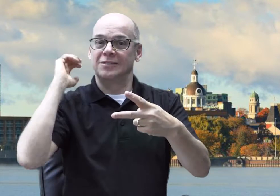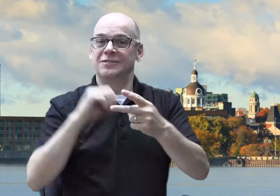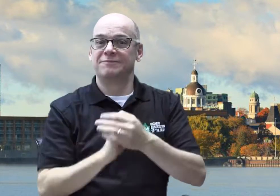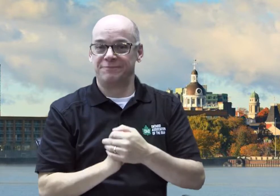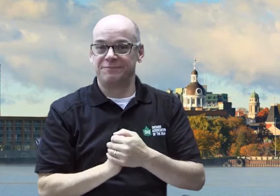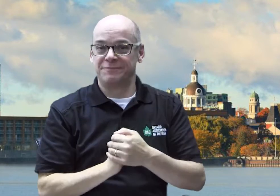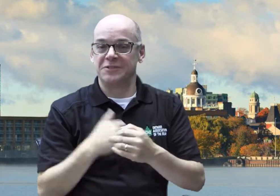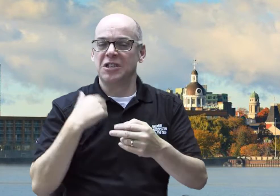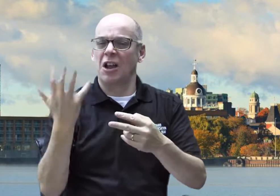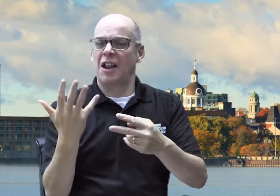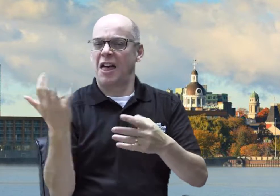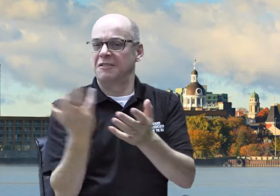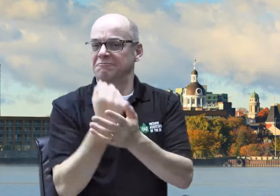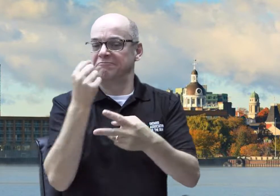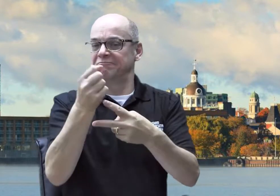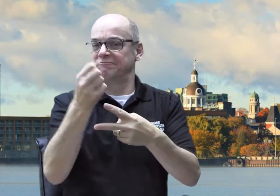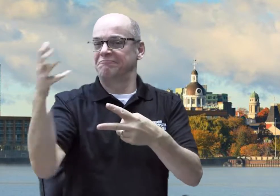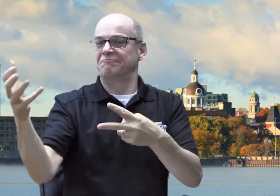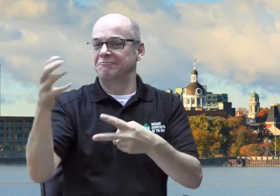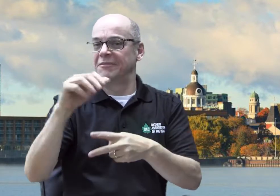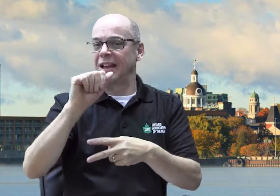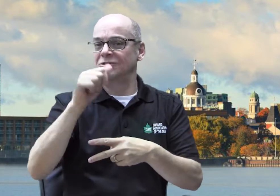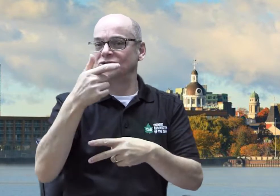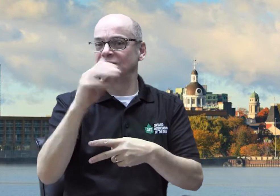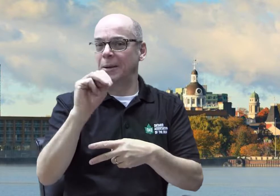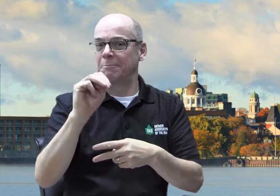I'll elaborate more about the AGM now.